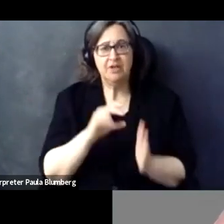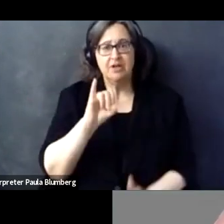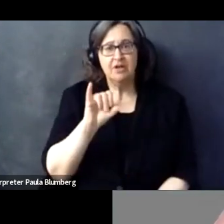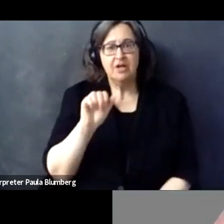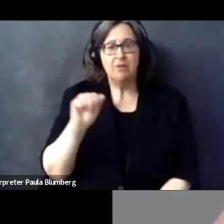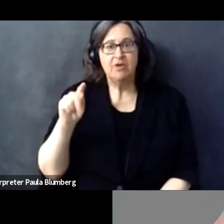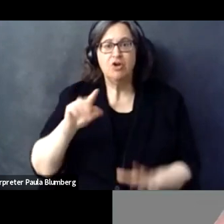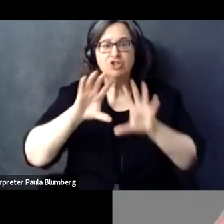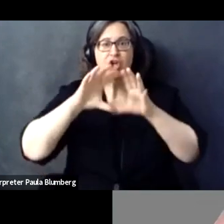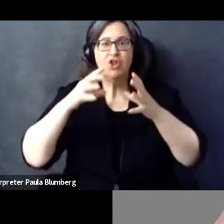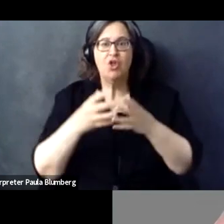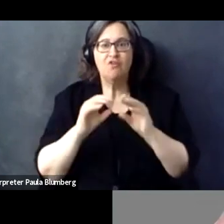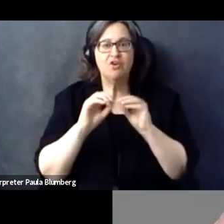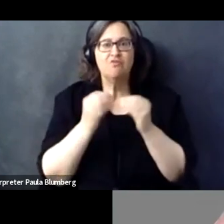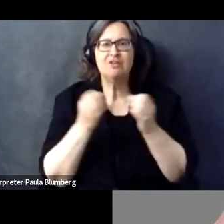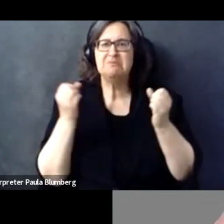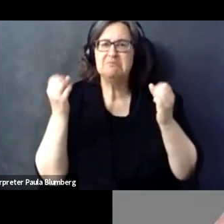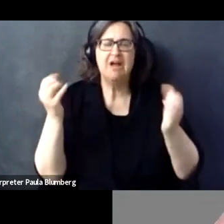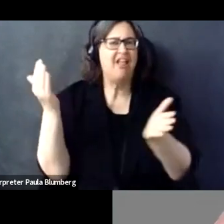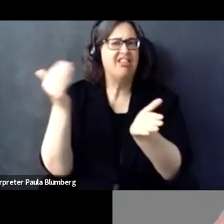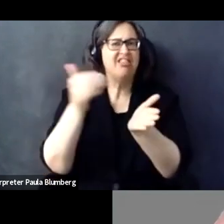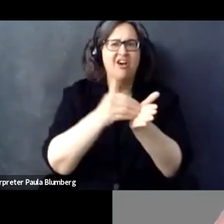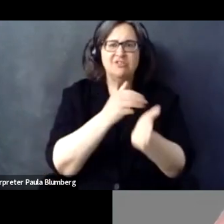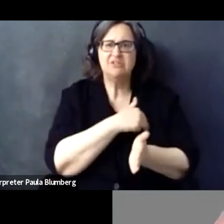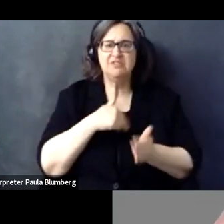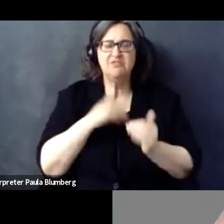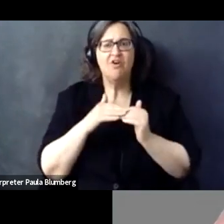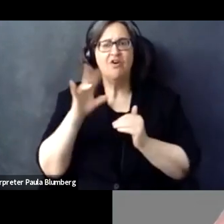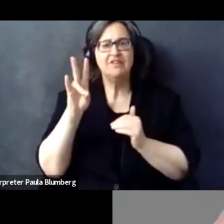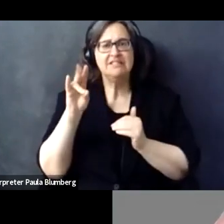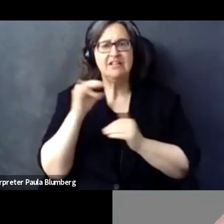Why IAAP refresh, what does it even mean?